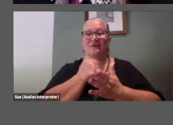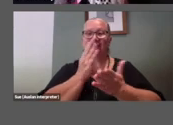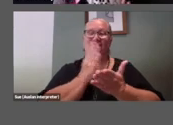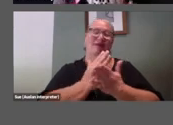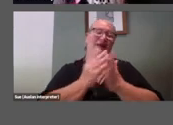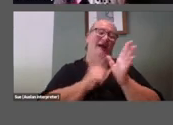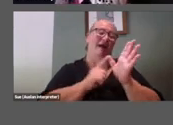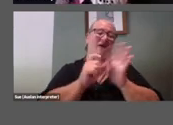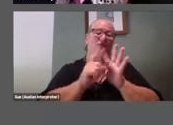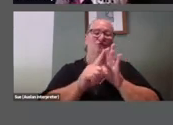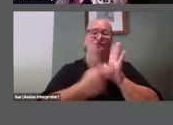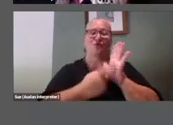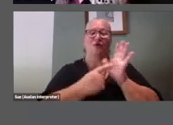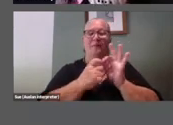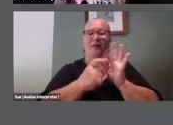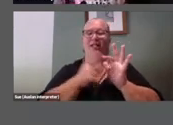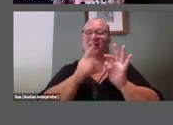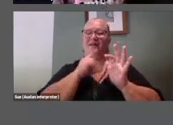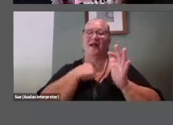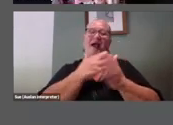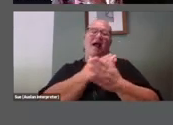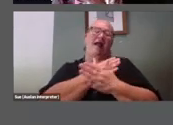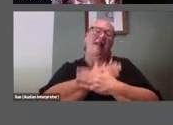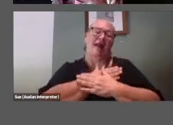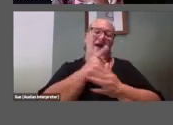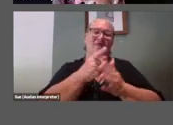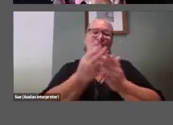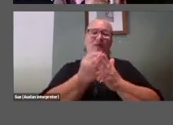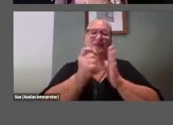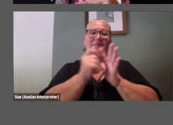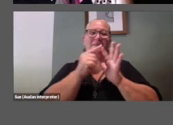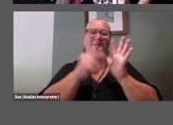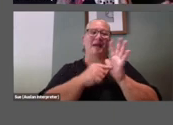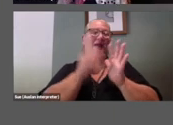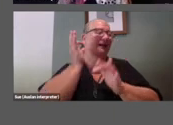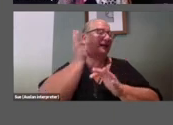I love the Girl With the Pearl Earring’ and ‘I will never